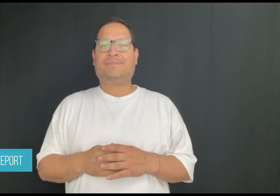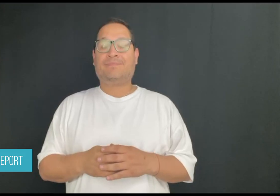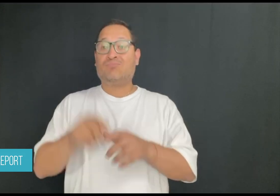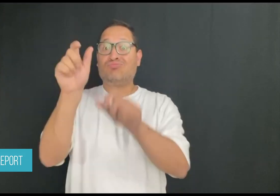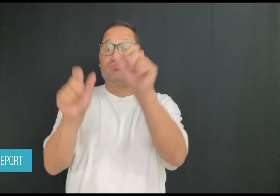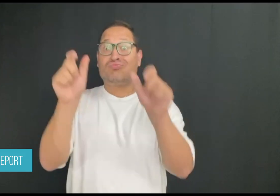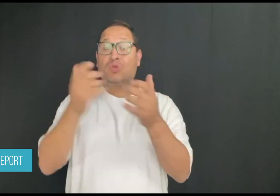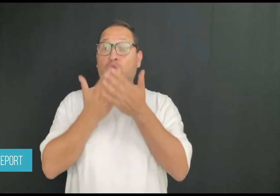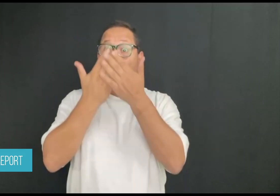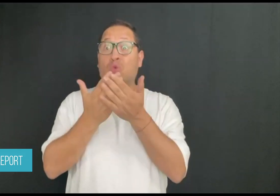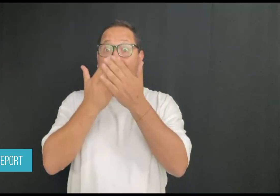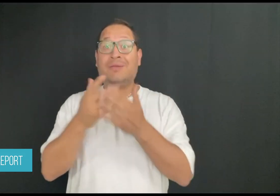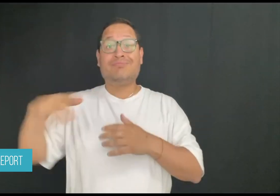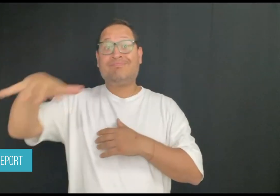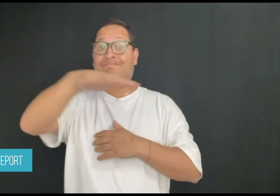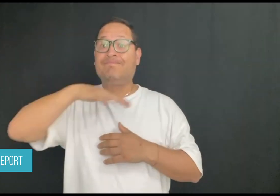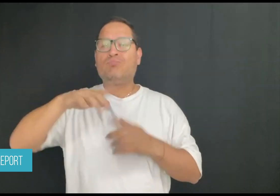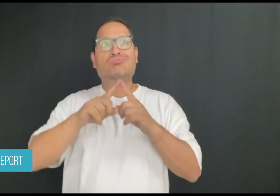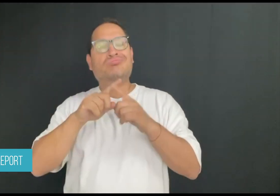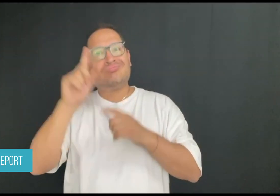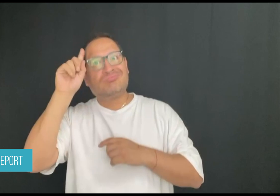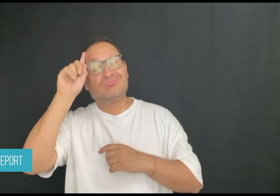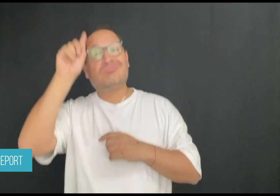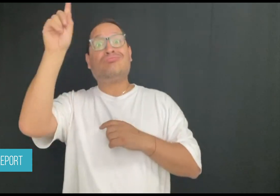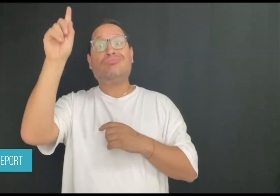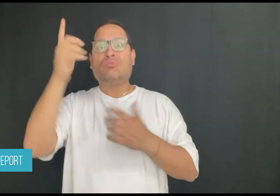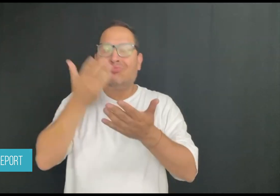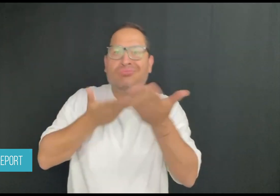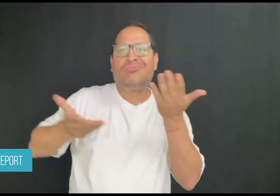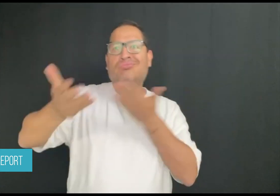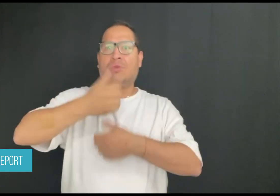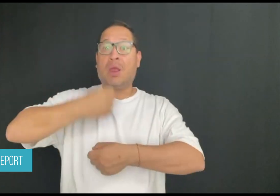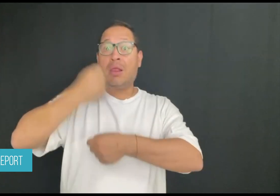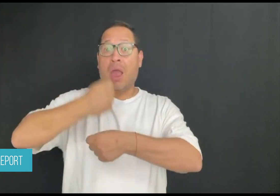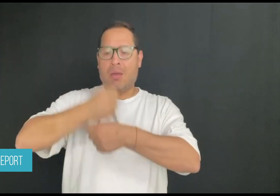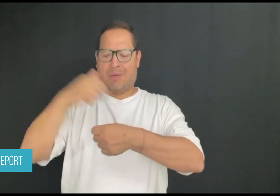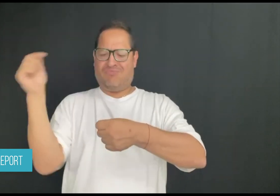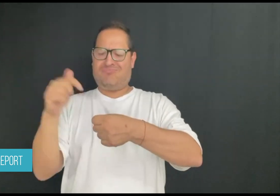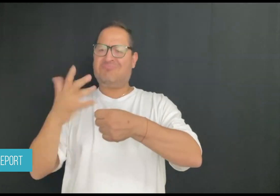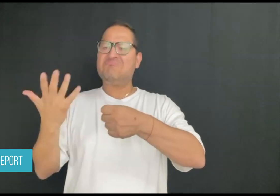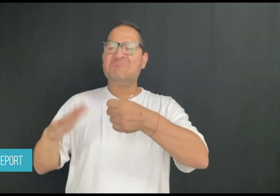Students in Canada have worked to create art based on